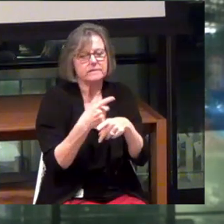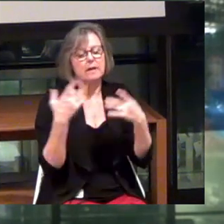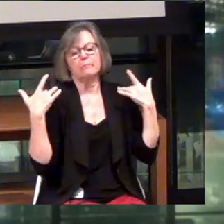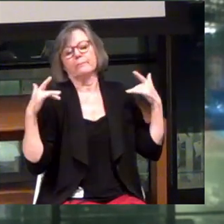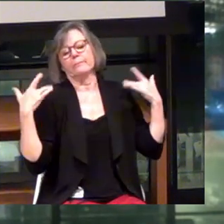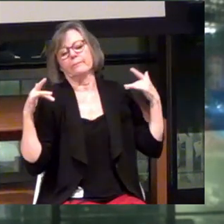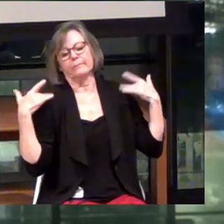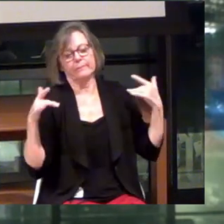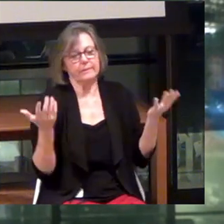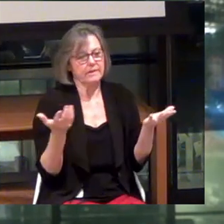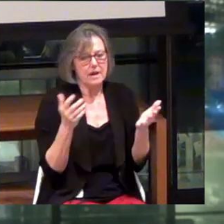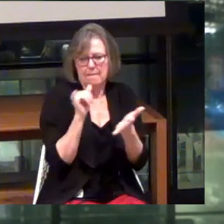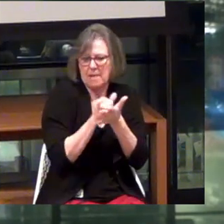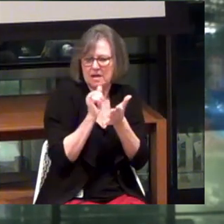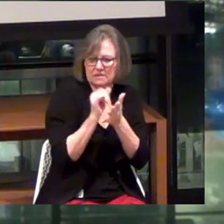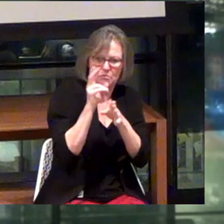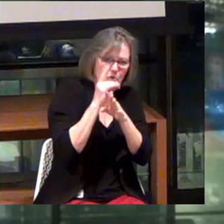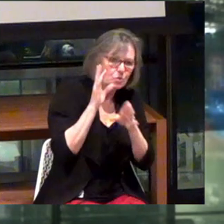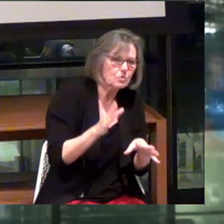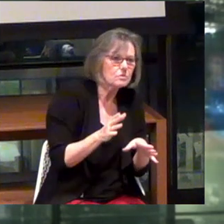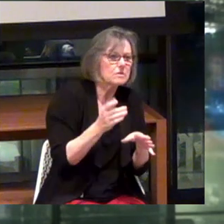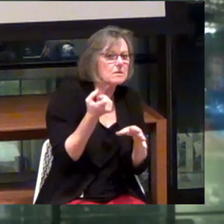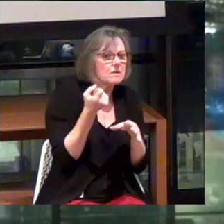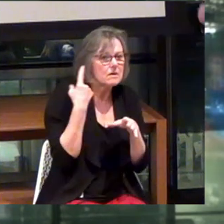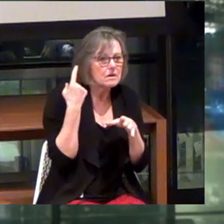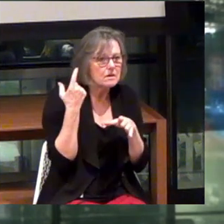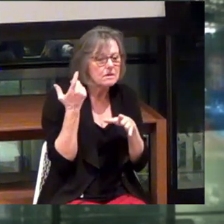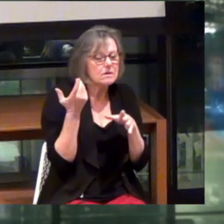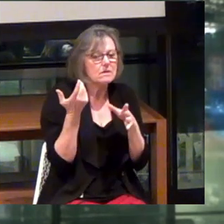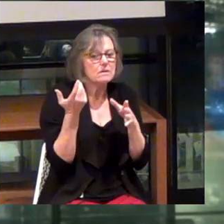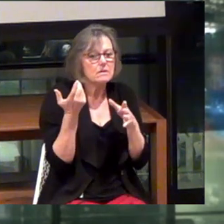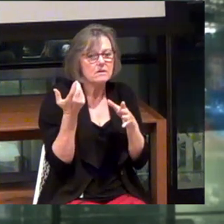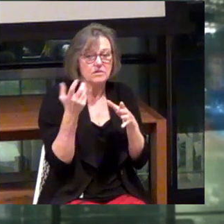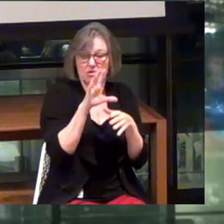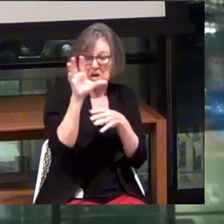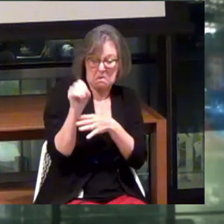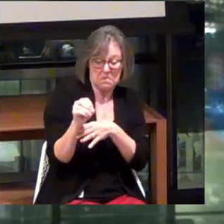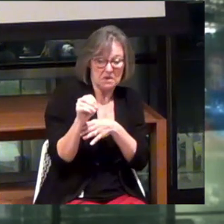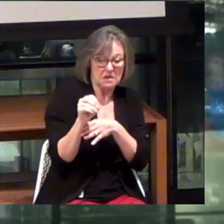And there's no way for a user to understand whether or not those companies know there